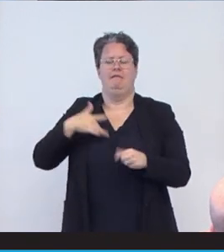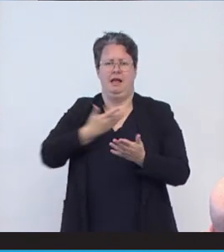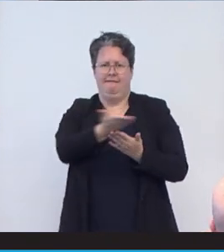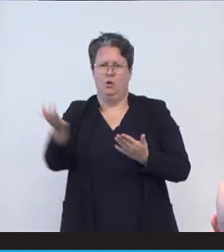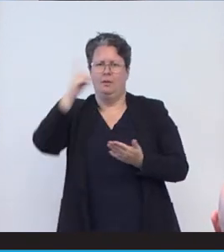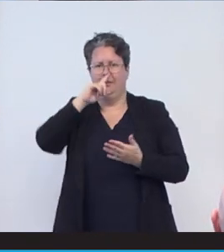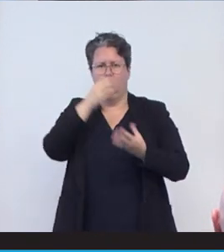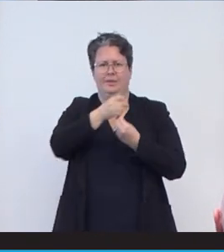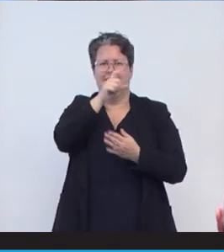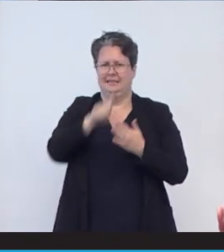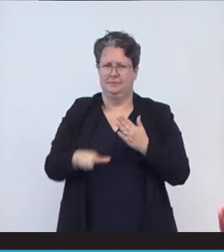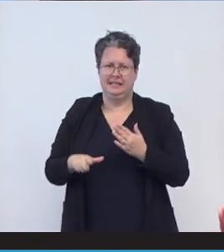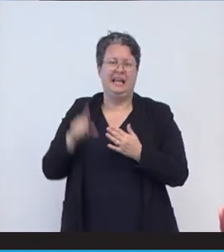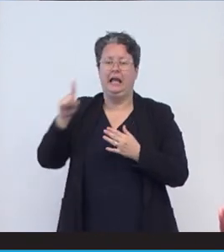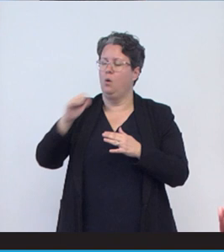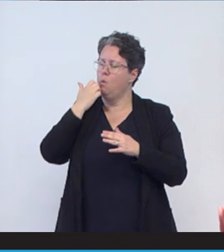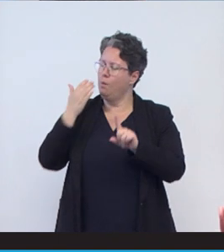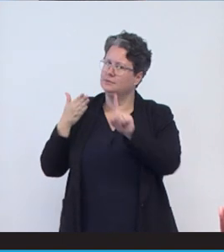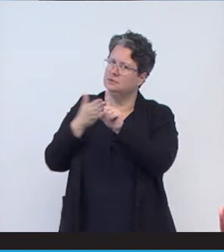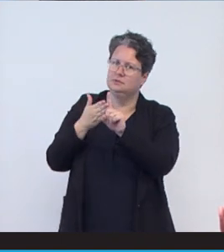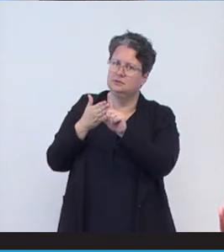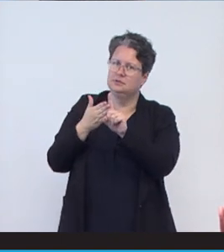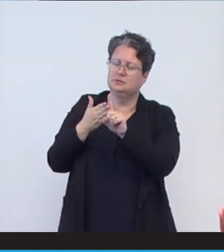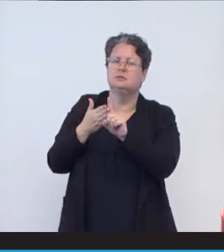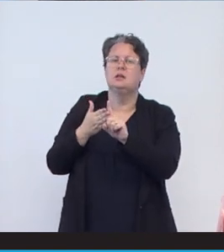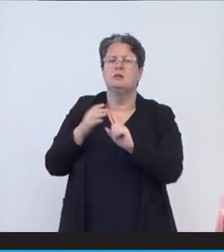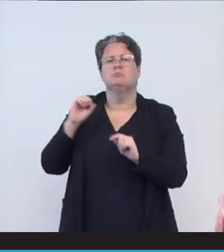disabilities is unwavering. He also presented evidence at the